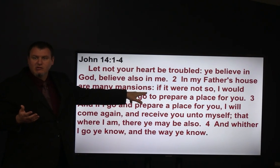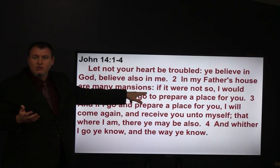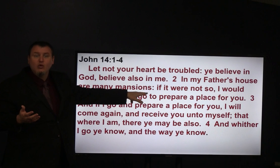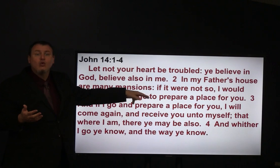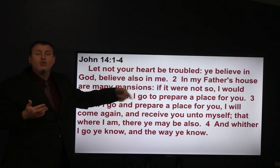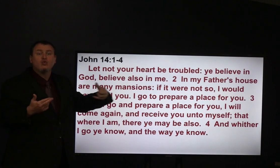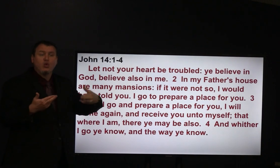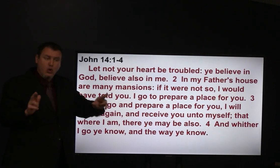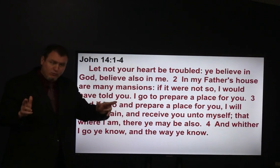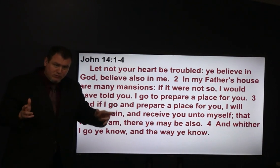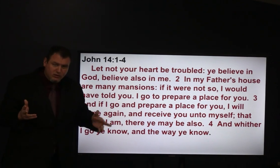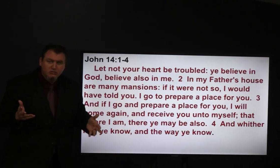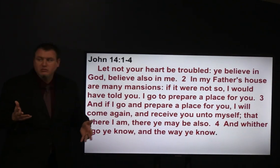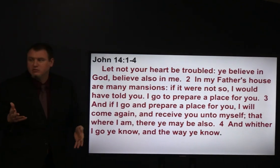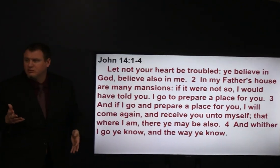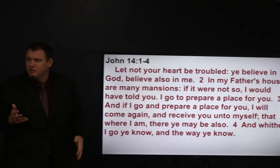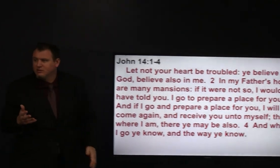rooms